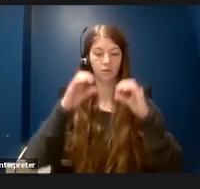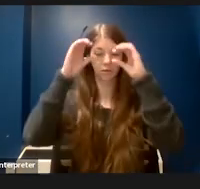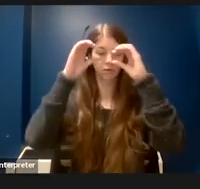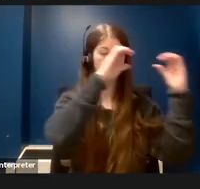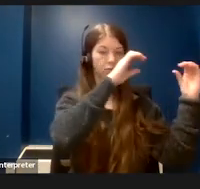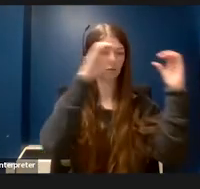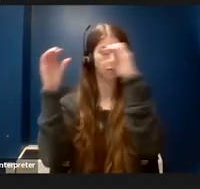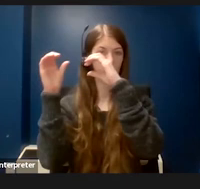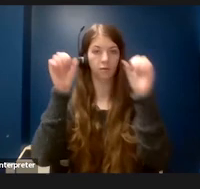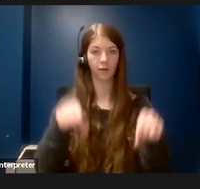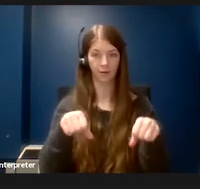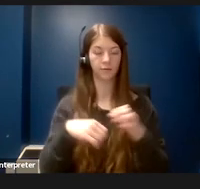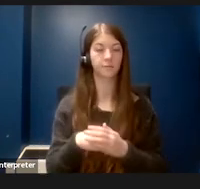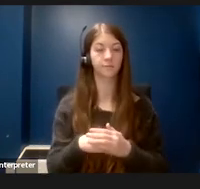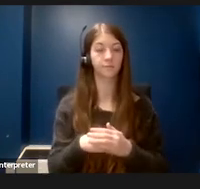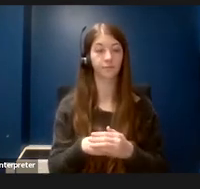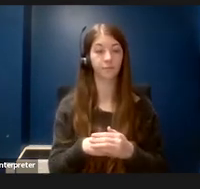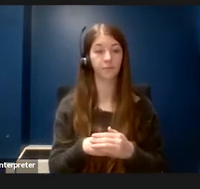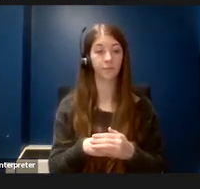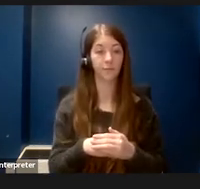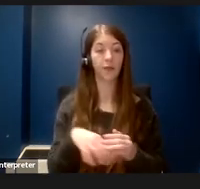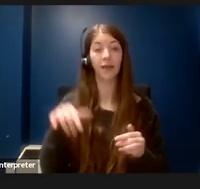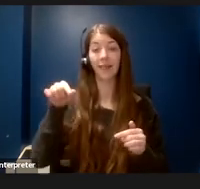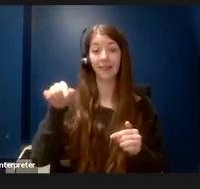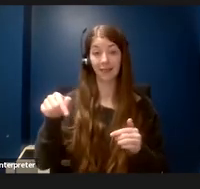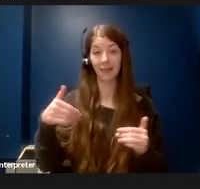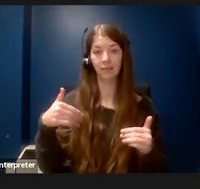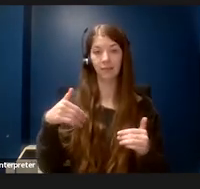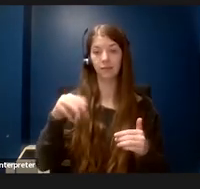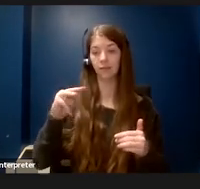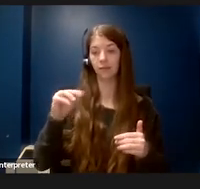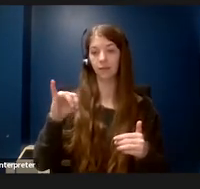On this microscope there was a foot pedal, and since my legs are short I can't reach